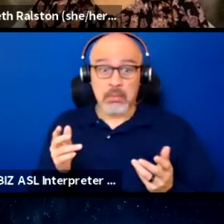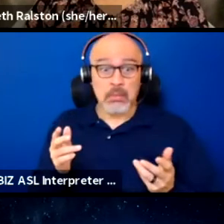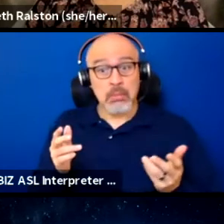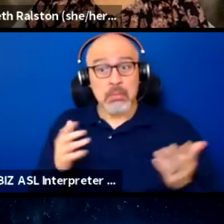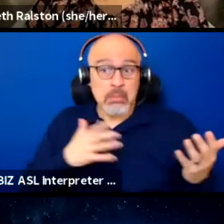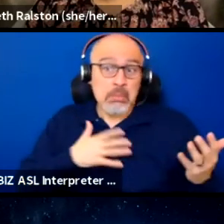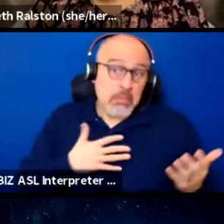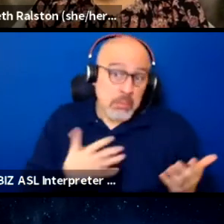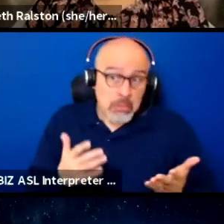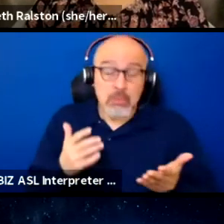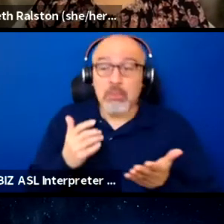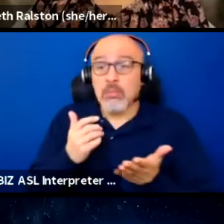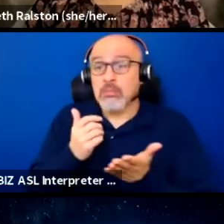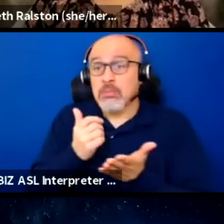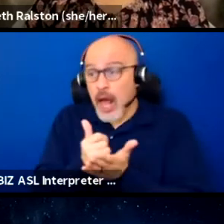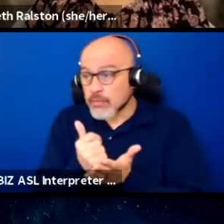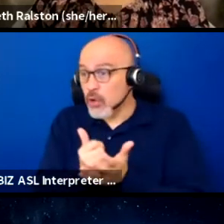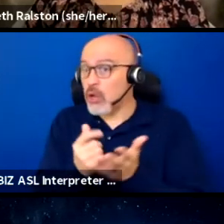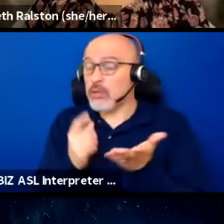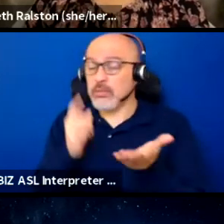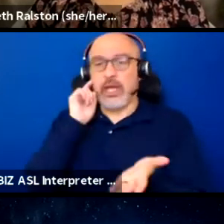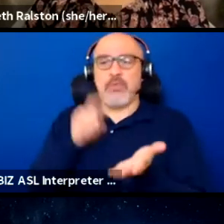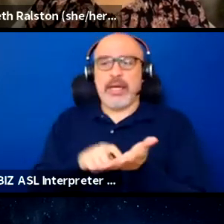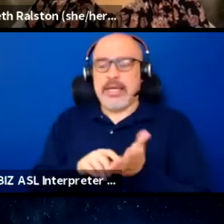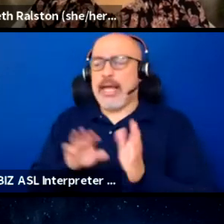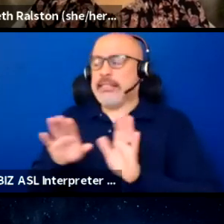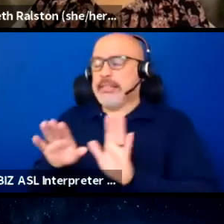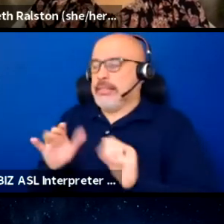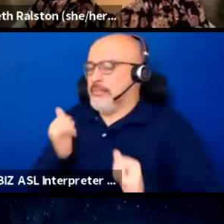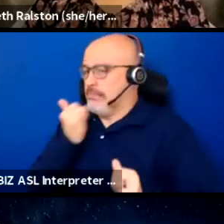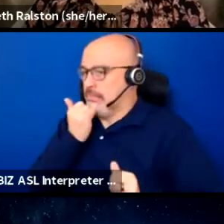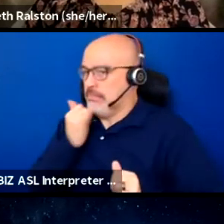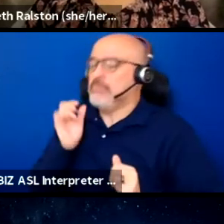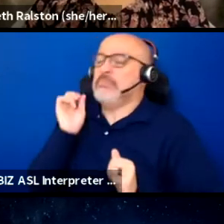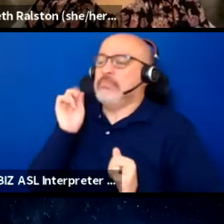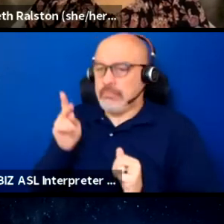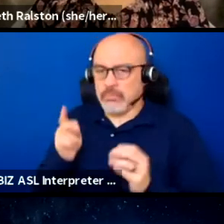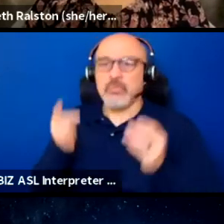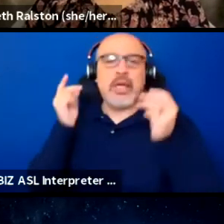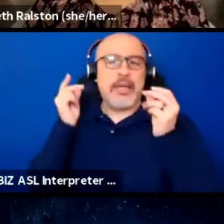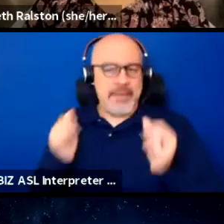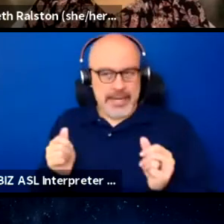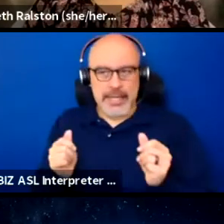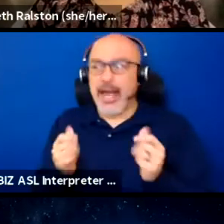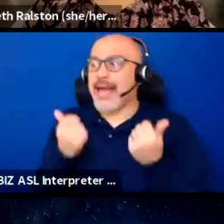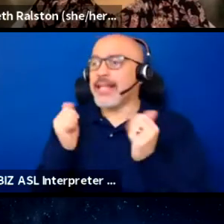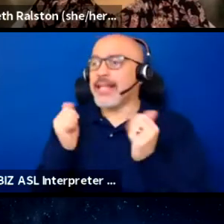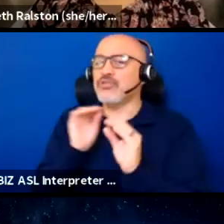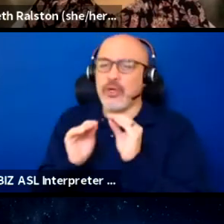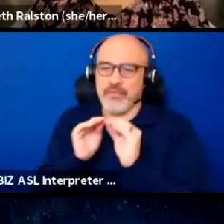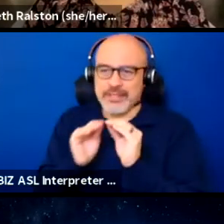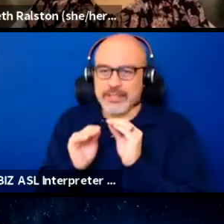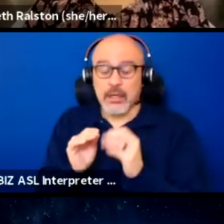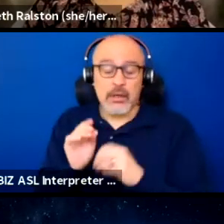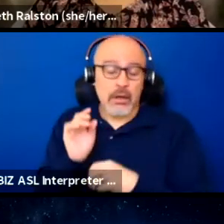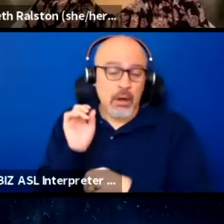and they recognize their mistakes almost immediately and they try and fix them, or, you know, they tell me, okay,